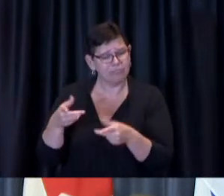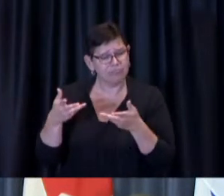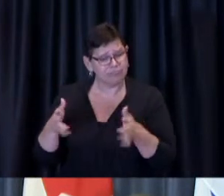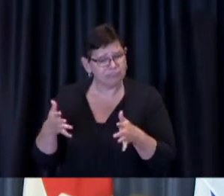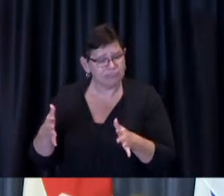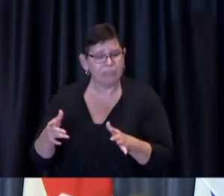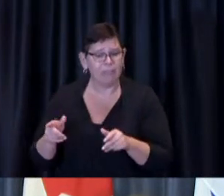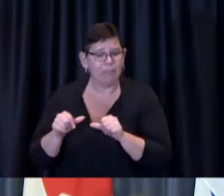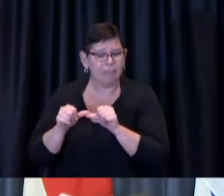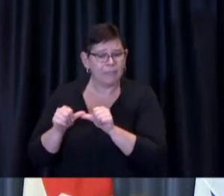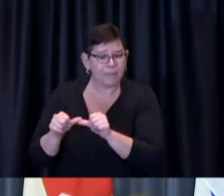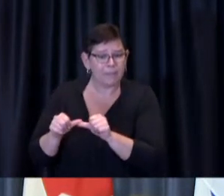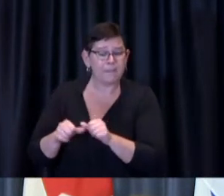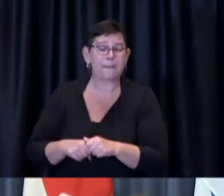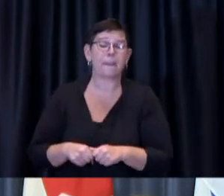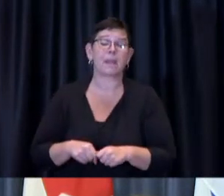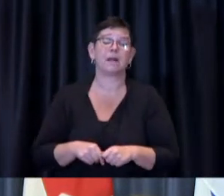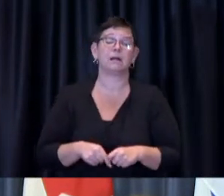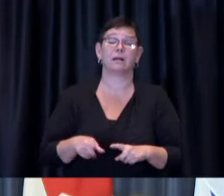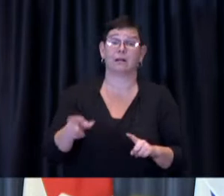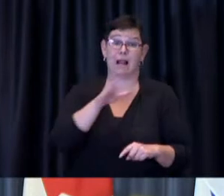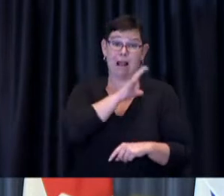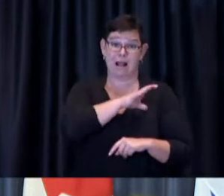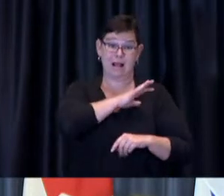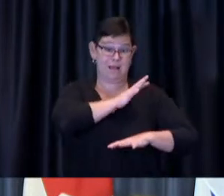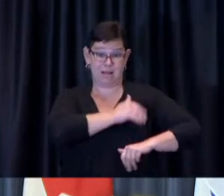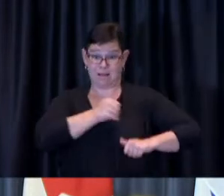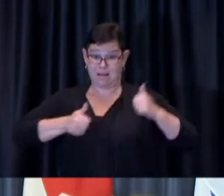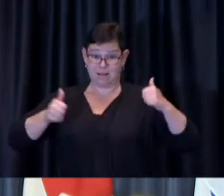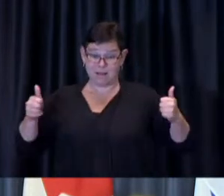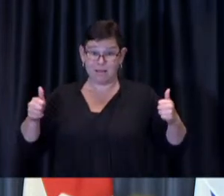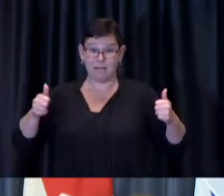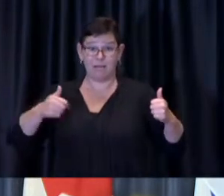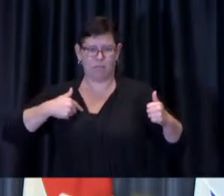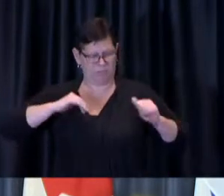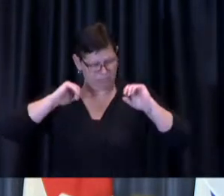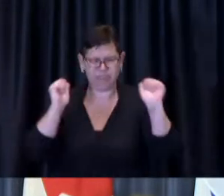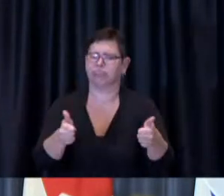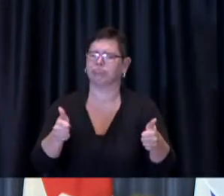immunization clinic operations we actually initiated mobile as well so the the notion